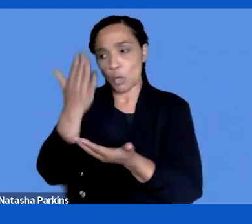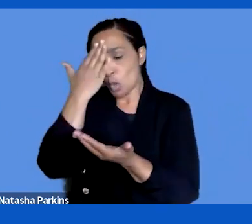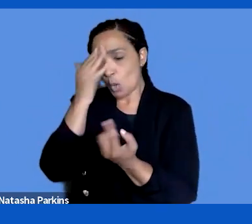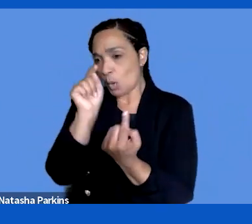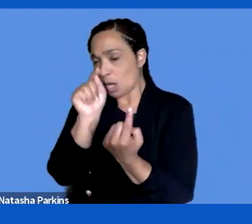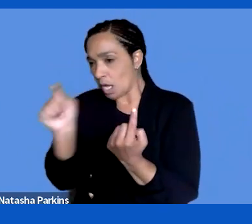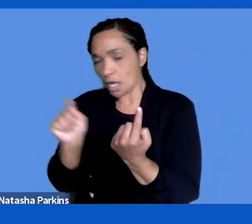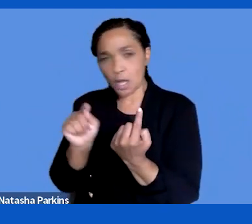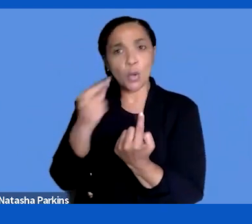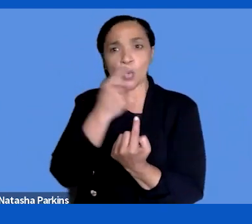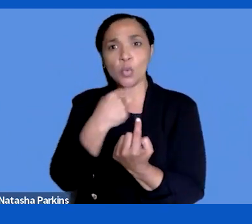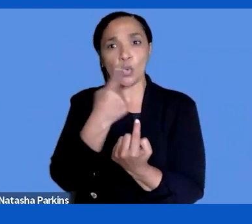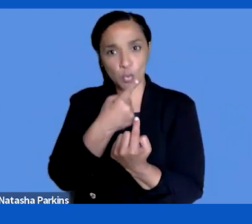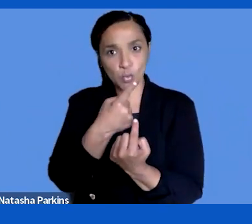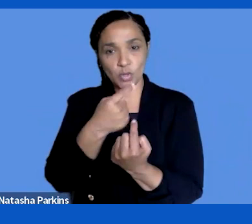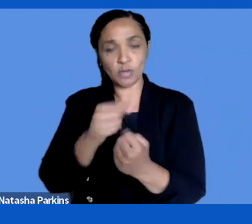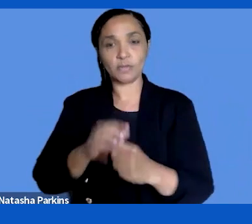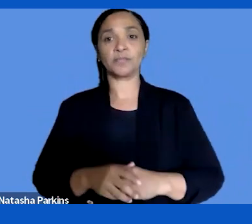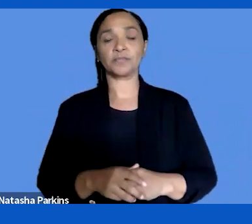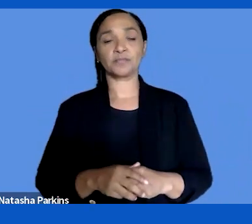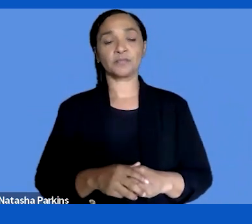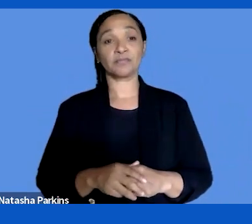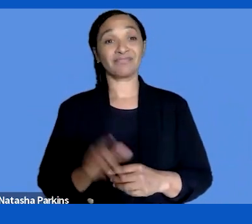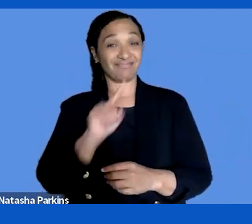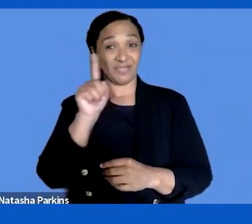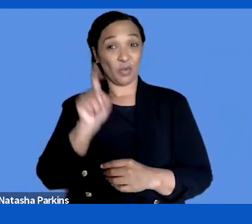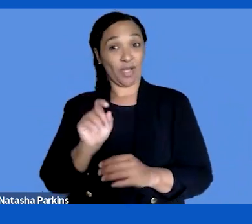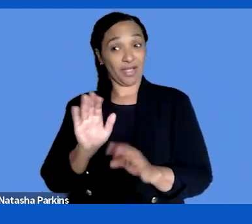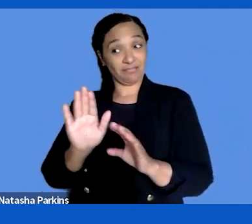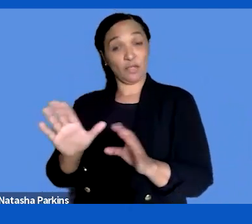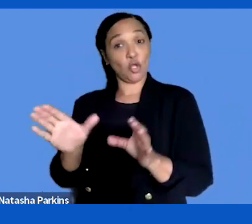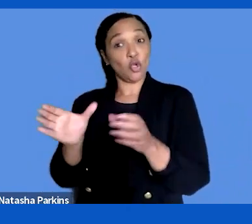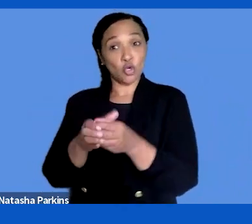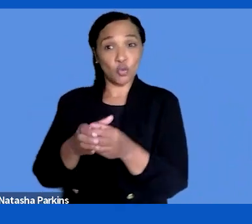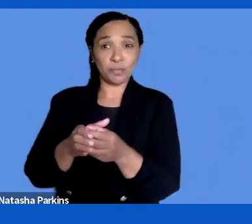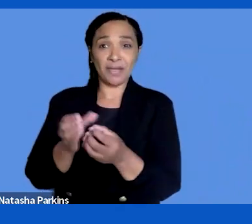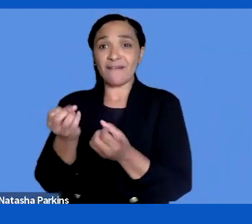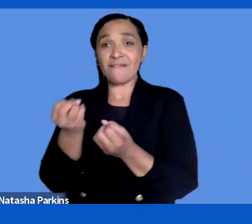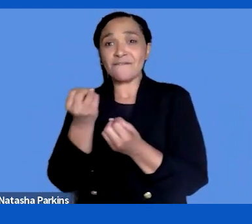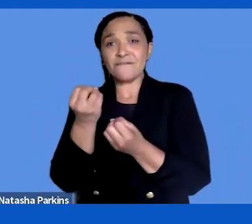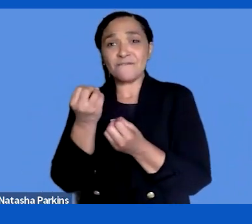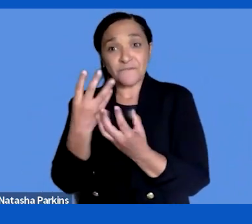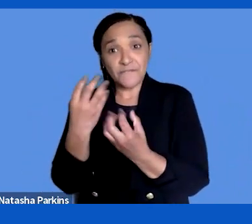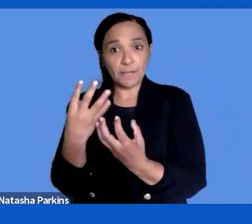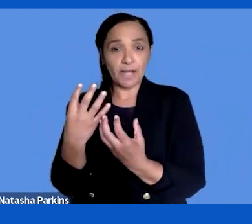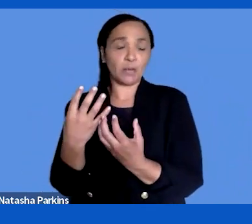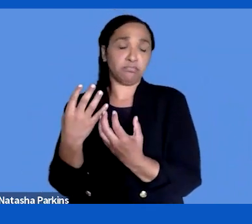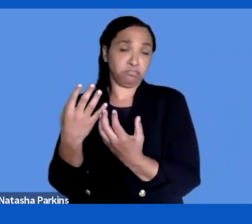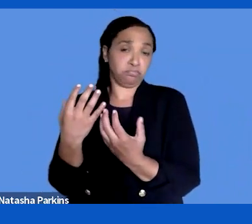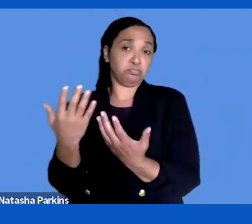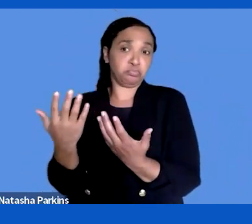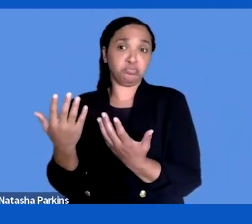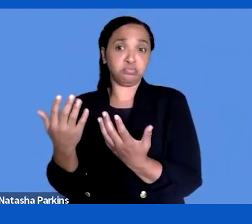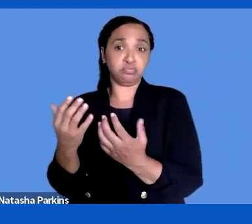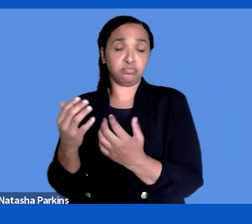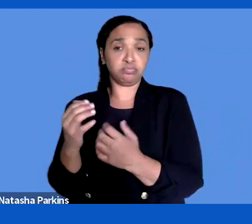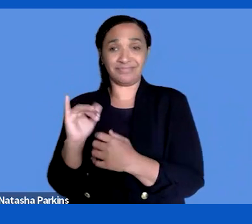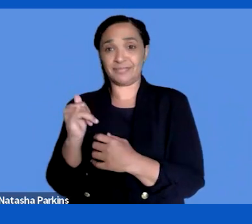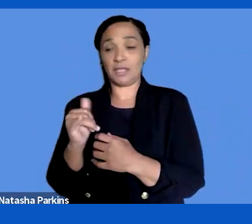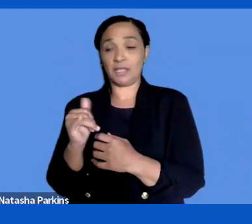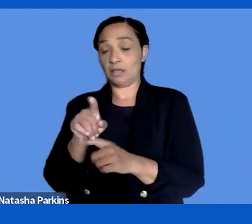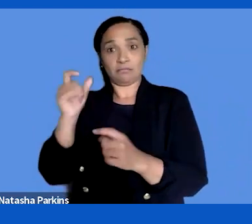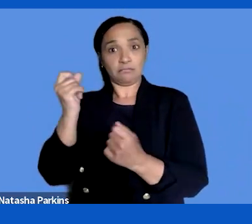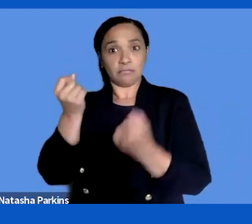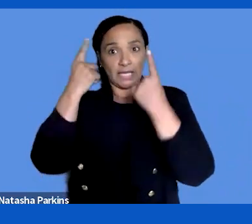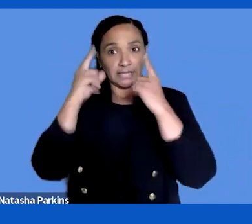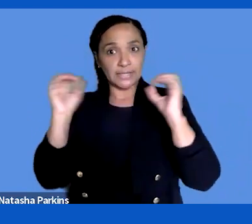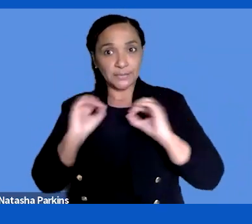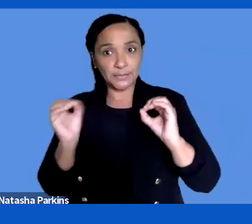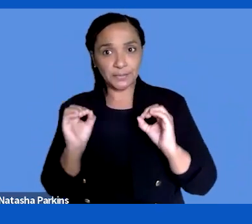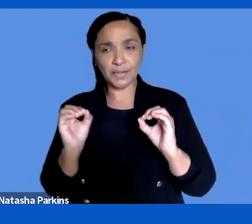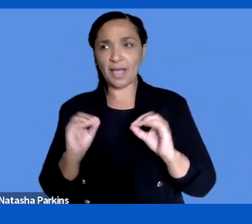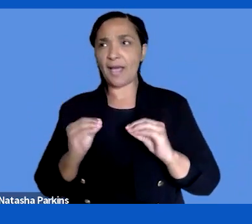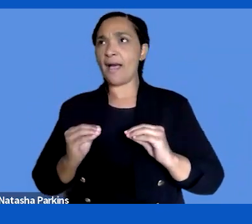the feedback for them are something. If you don't understand something, how can you give feedback